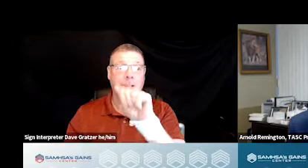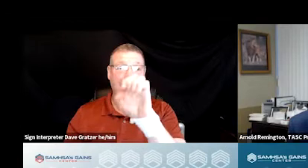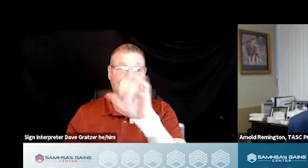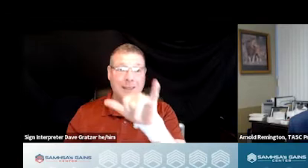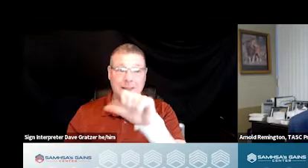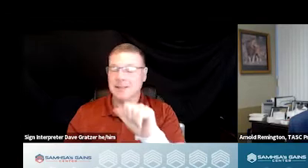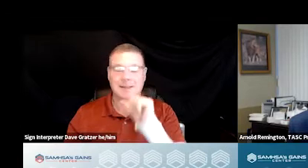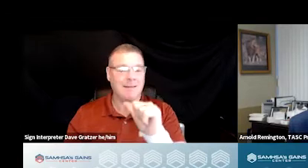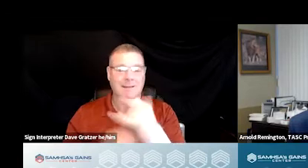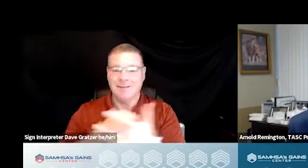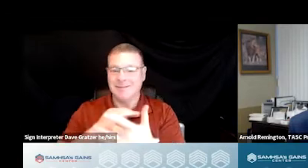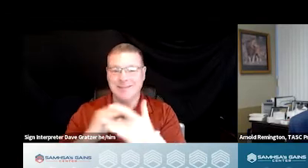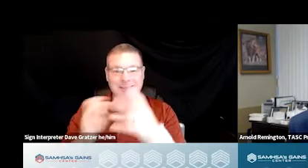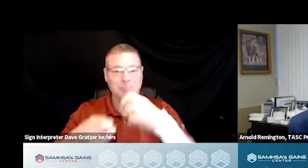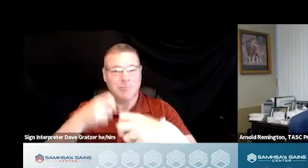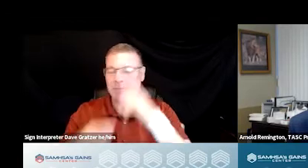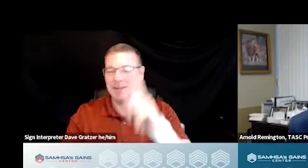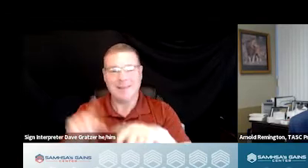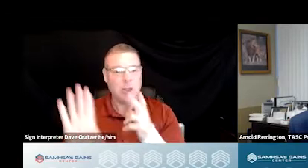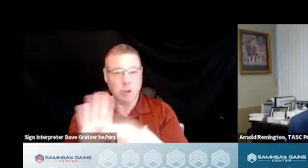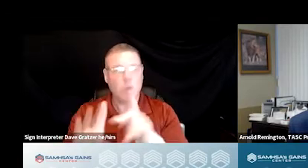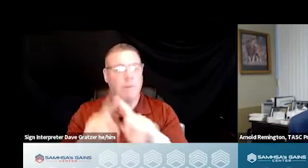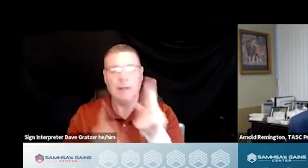he's been able to join us as of yet, but we'll keep an eye on that.